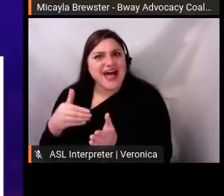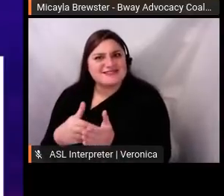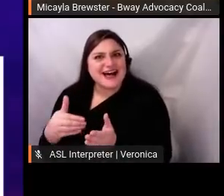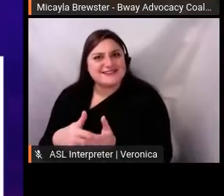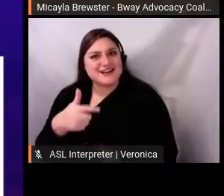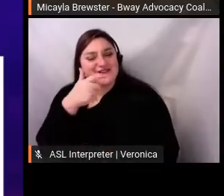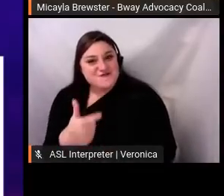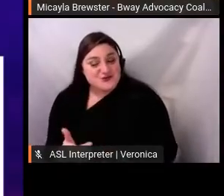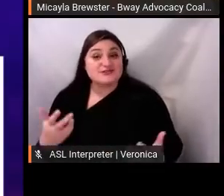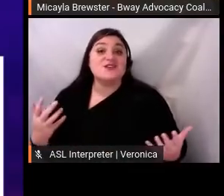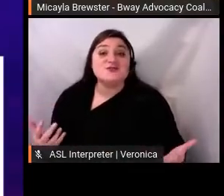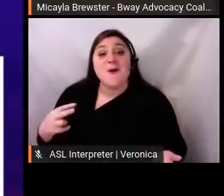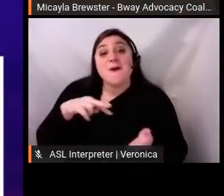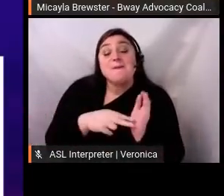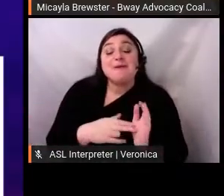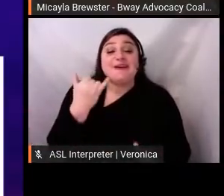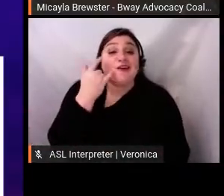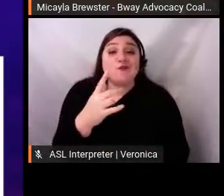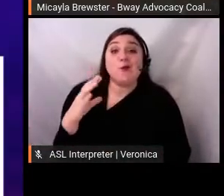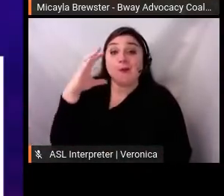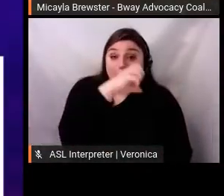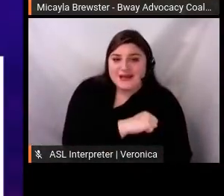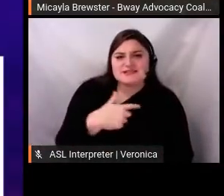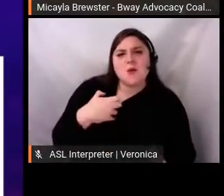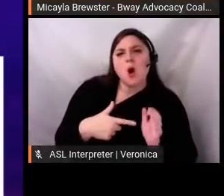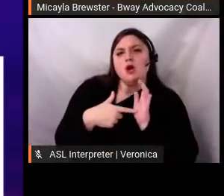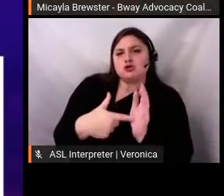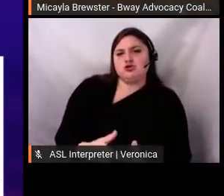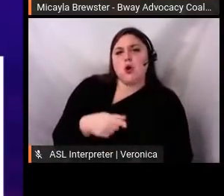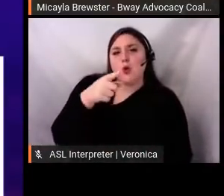here's a clip of Britton Smith. He's the president and cofounder